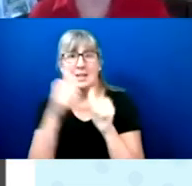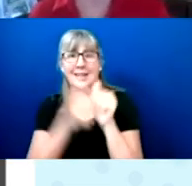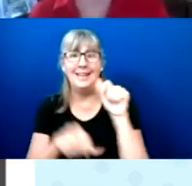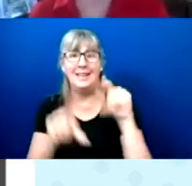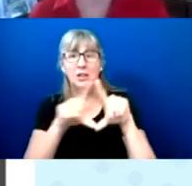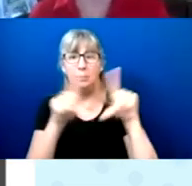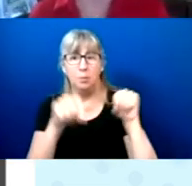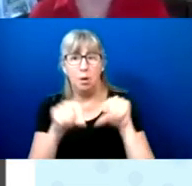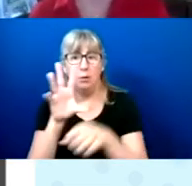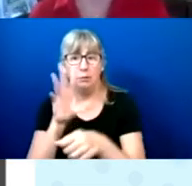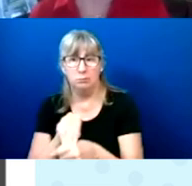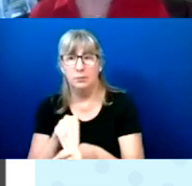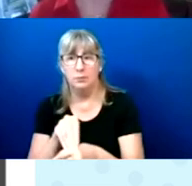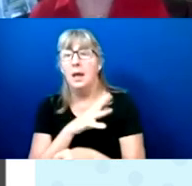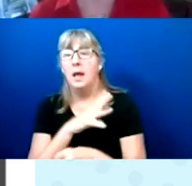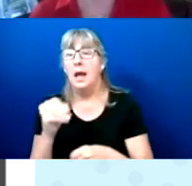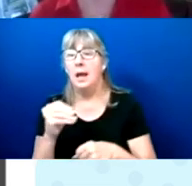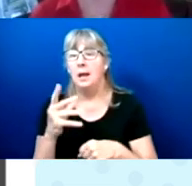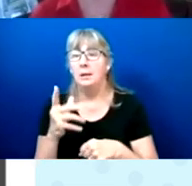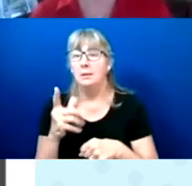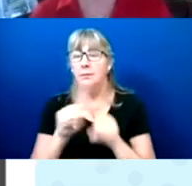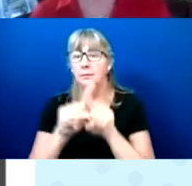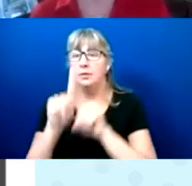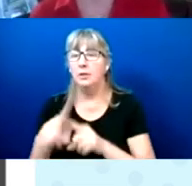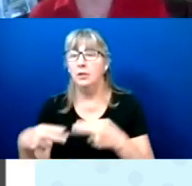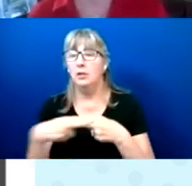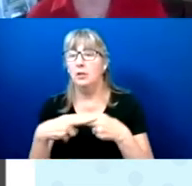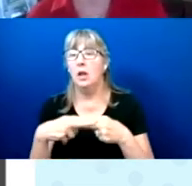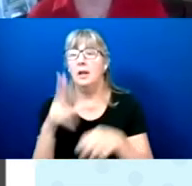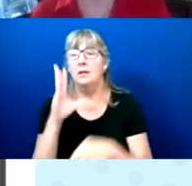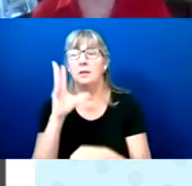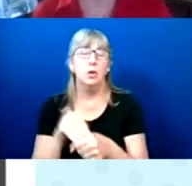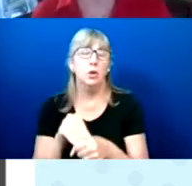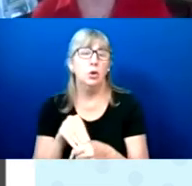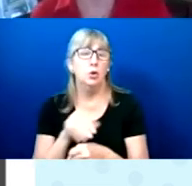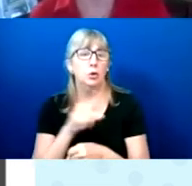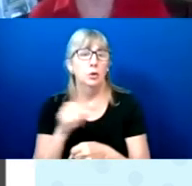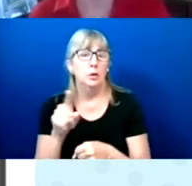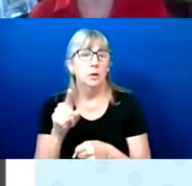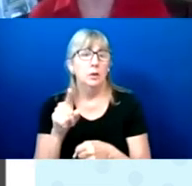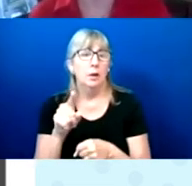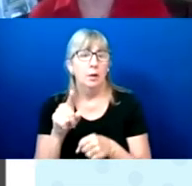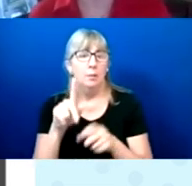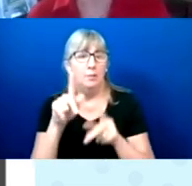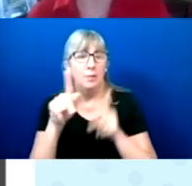And certainly slides also include the stick people that are there.